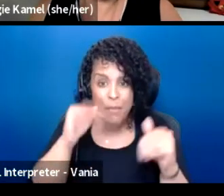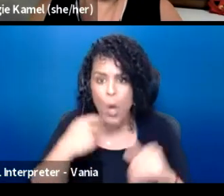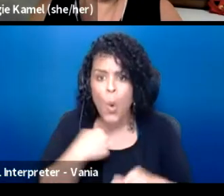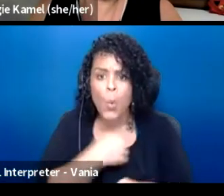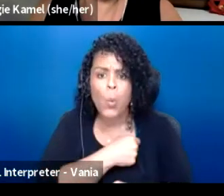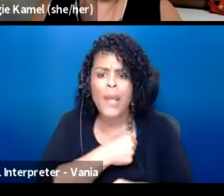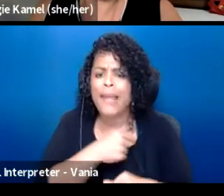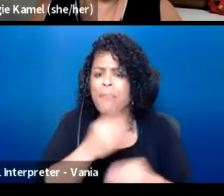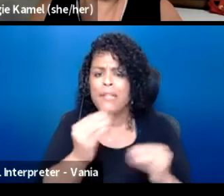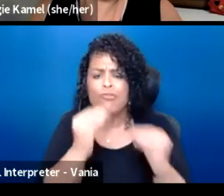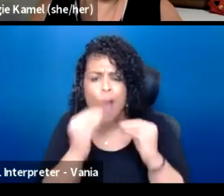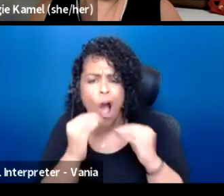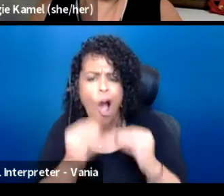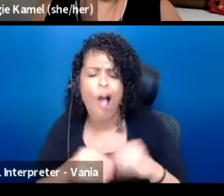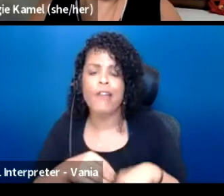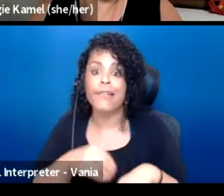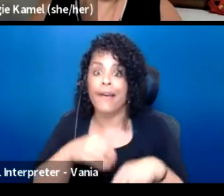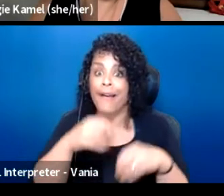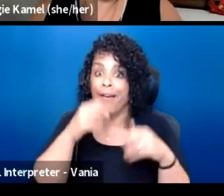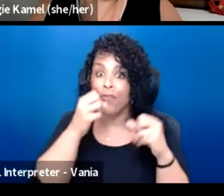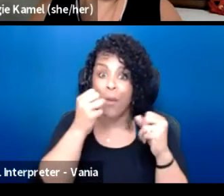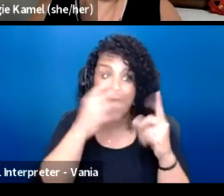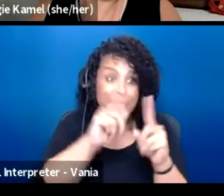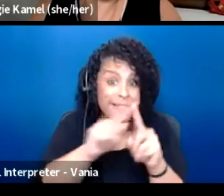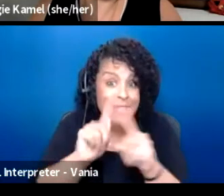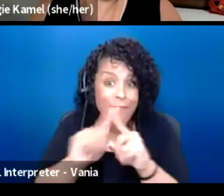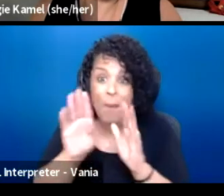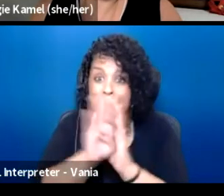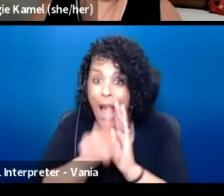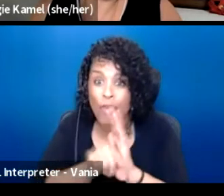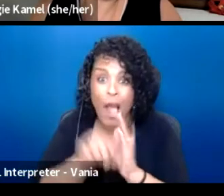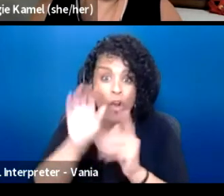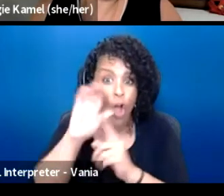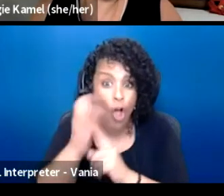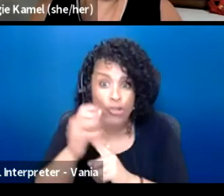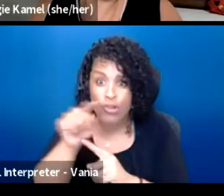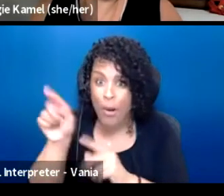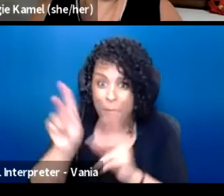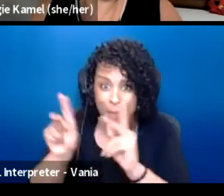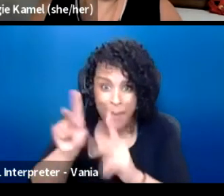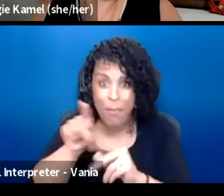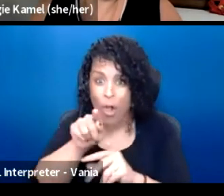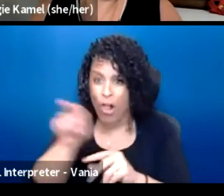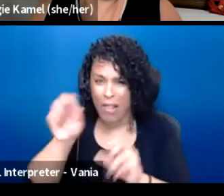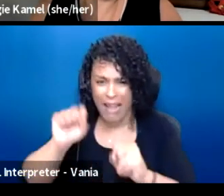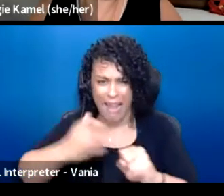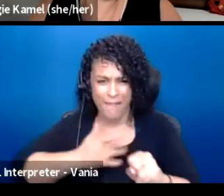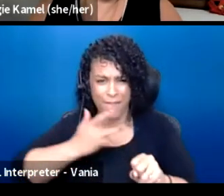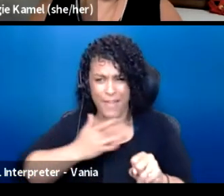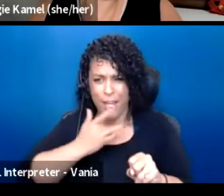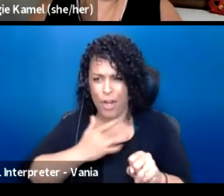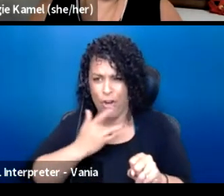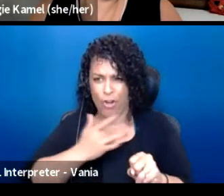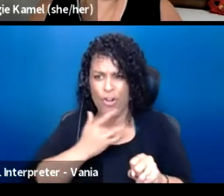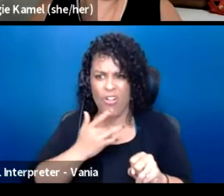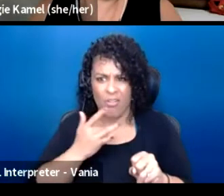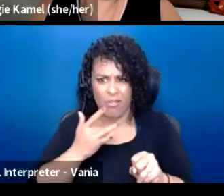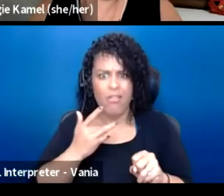from different backgrounds or different nationalities or cultures also perhaps can feel the extent to which we have to,